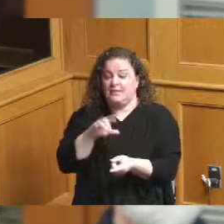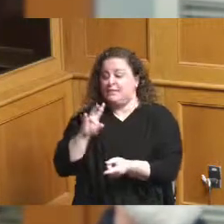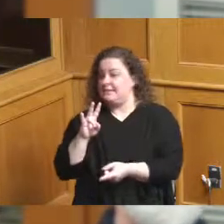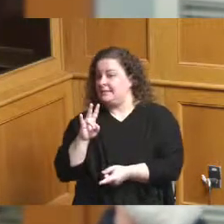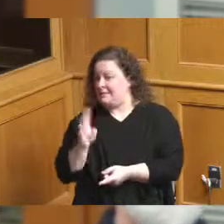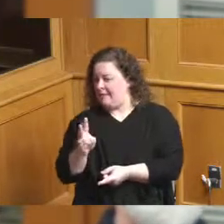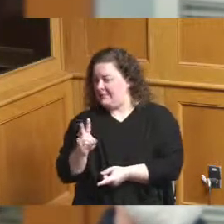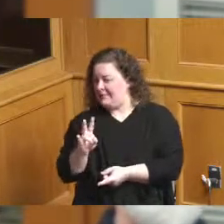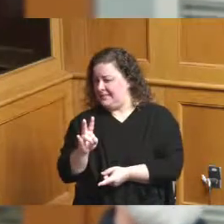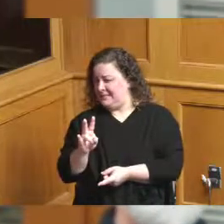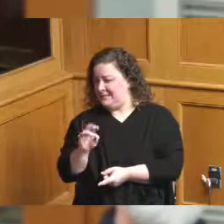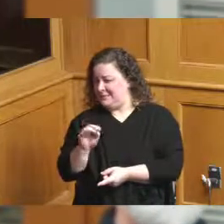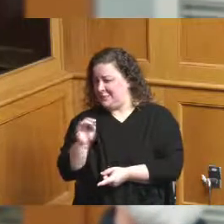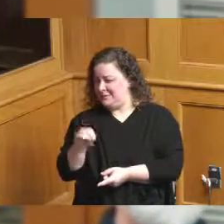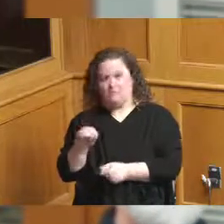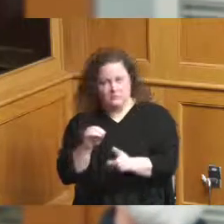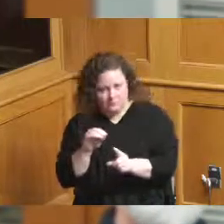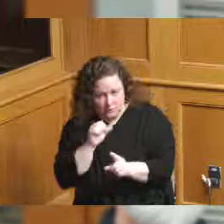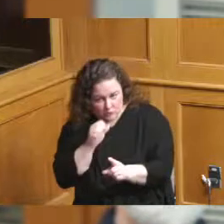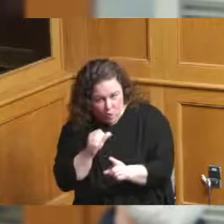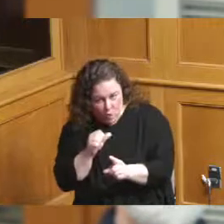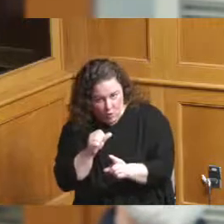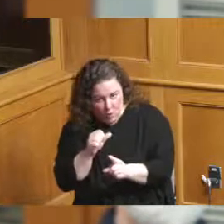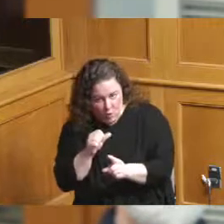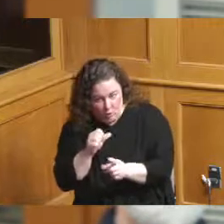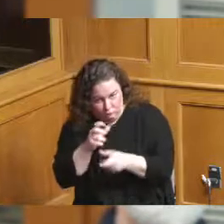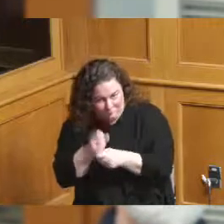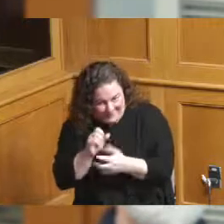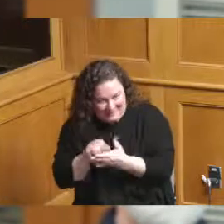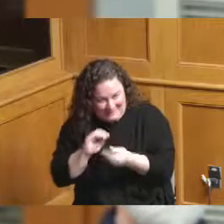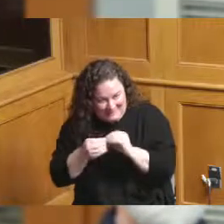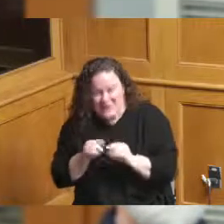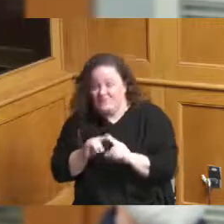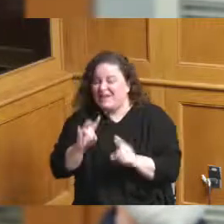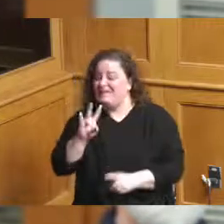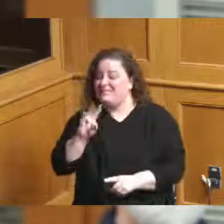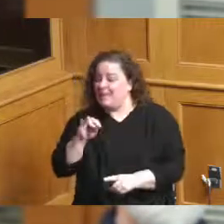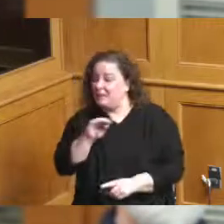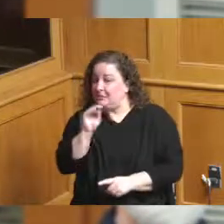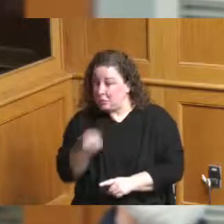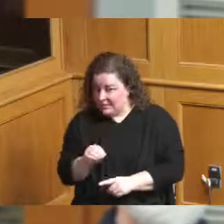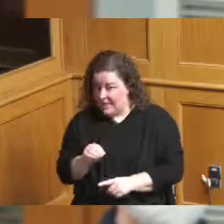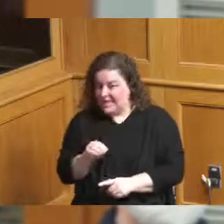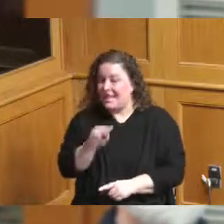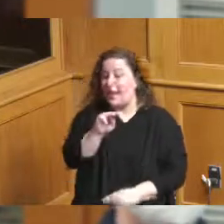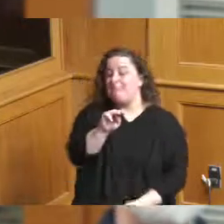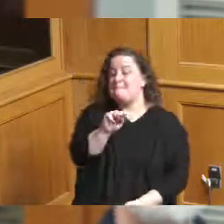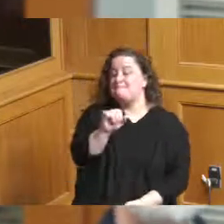but about 70 percent between the airport and mason so if you're going to have an event that's